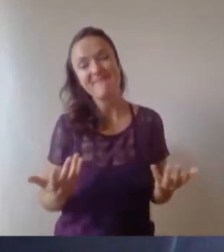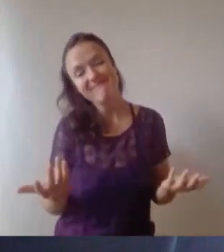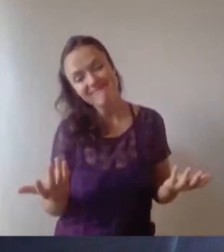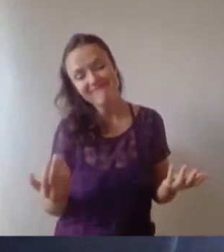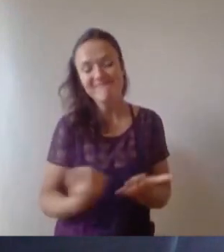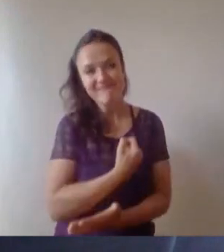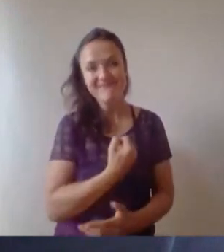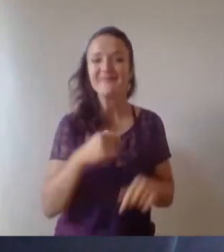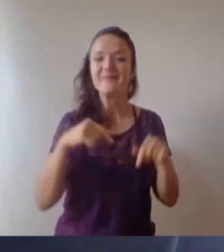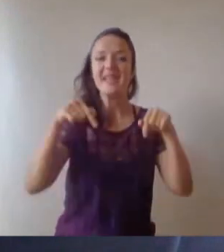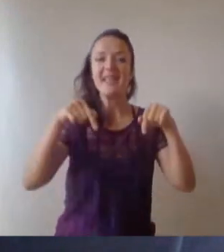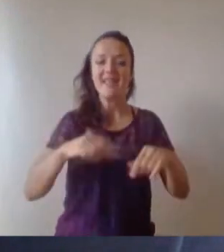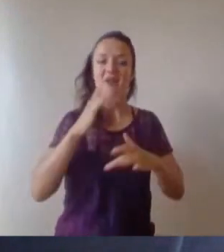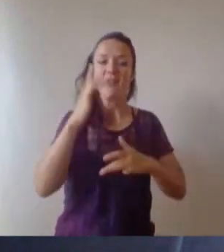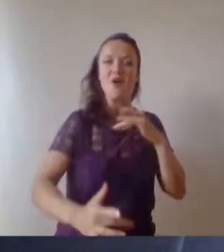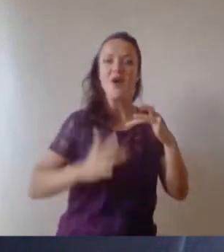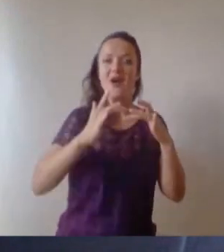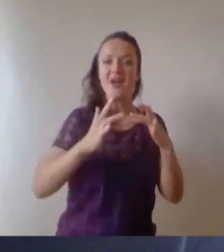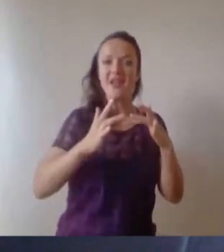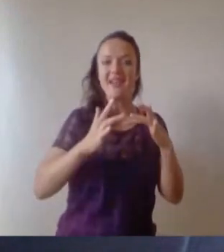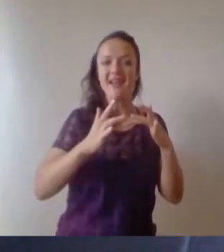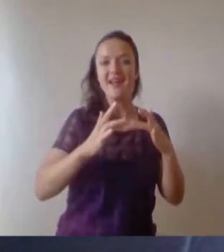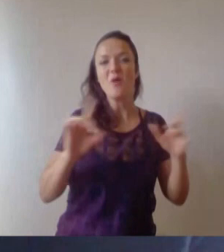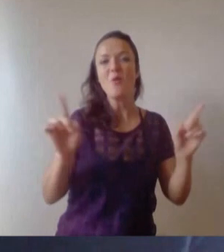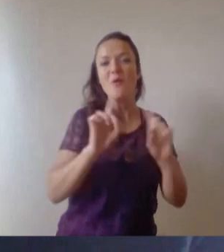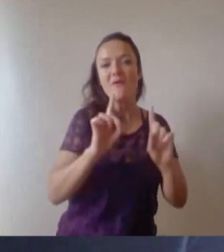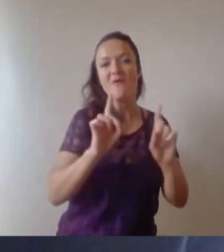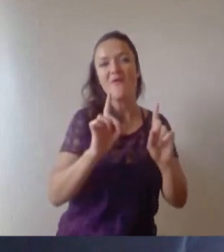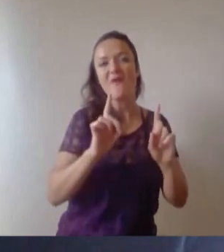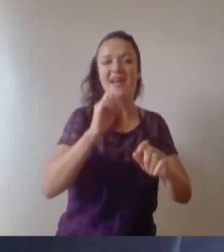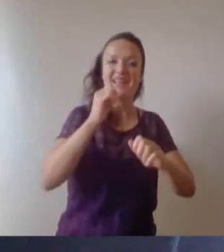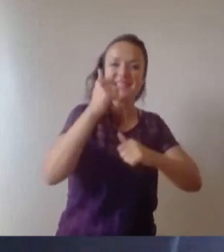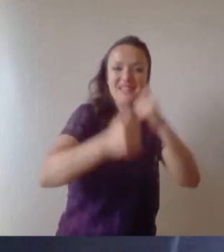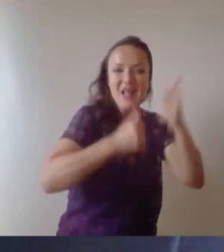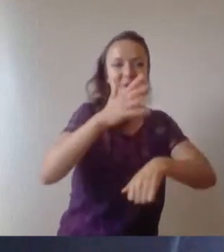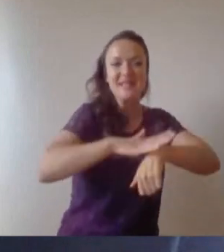opportunity to mark and celebrate the completion of your time with us.